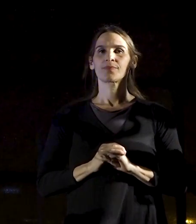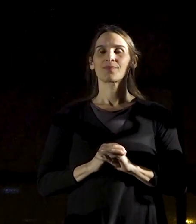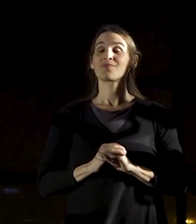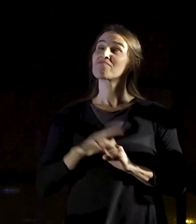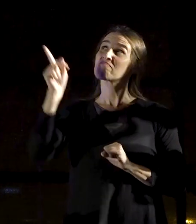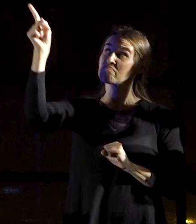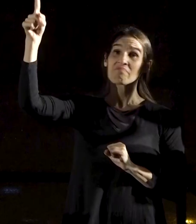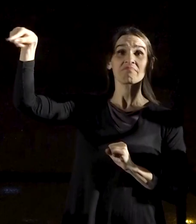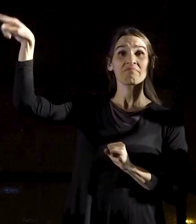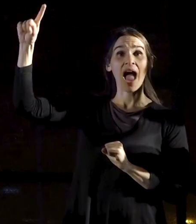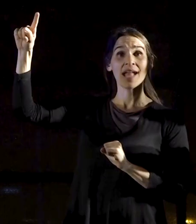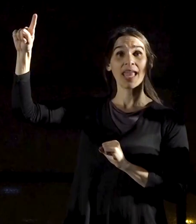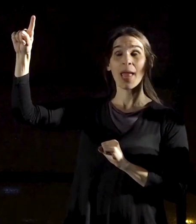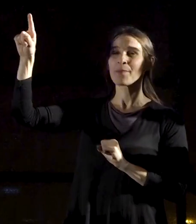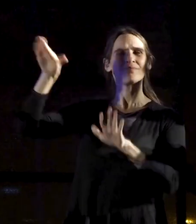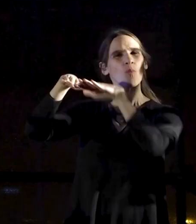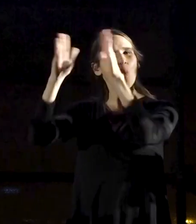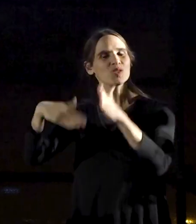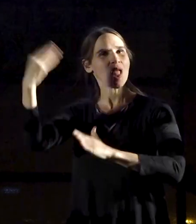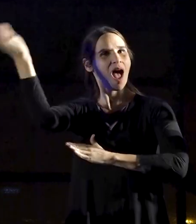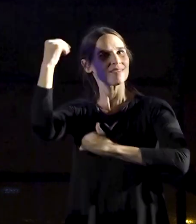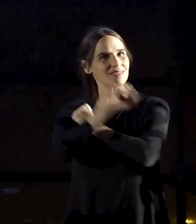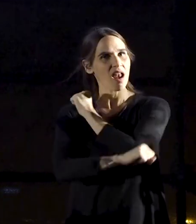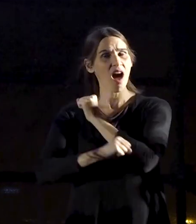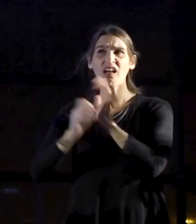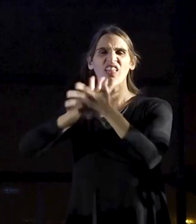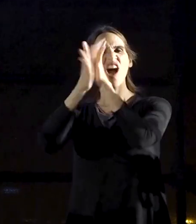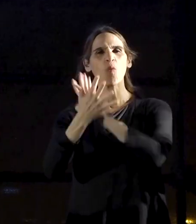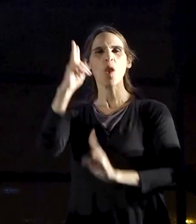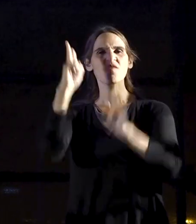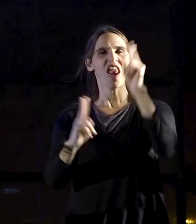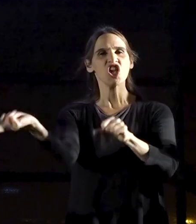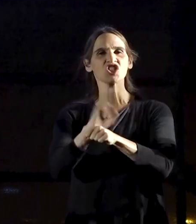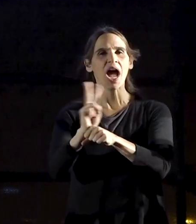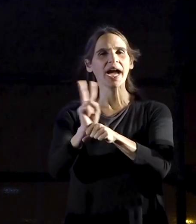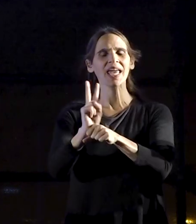You’ll turn educational institutions into factories for lies, and nature reserves into construction sites.